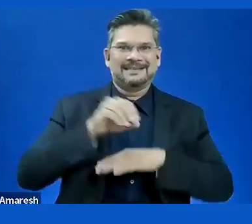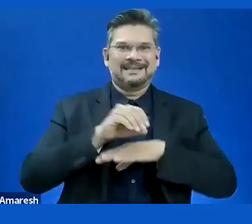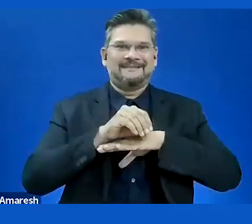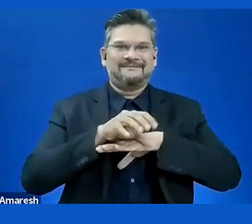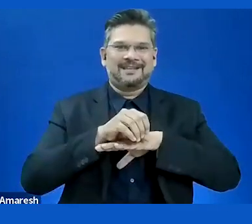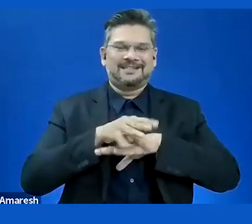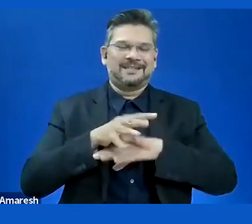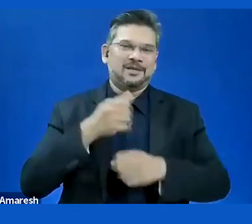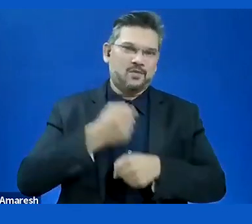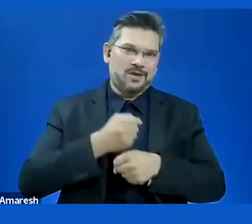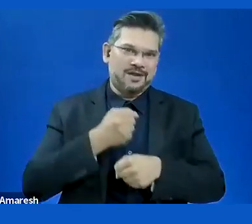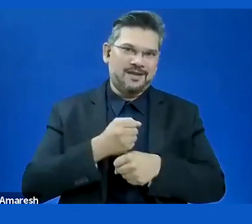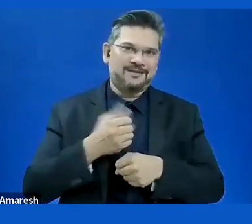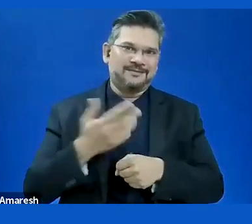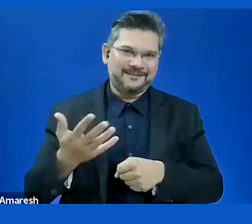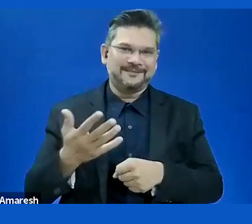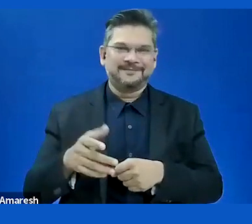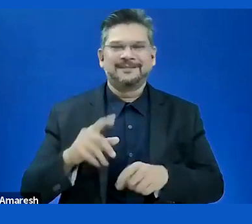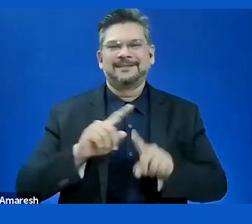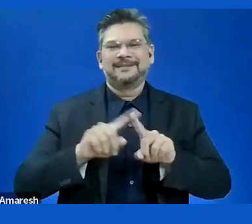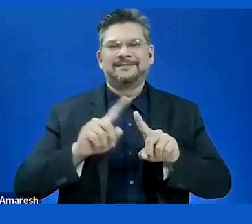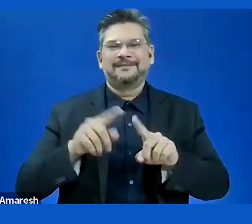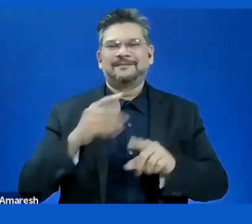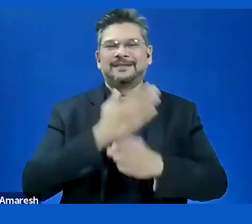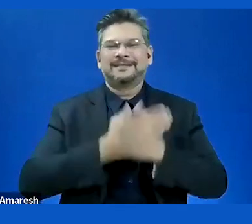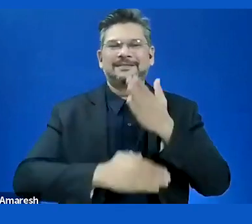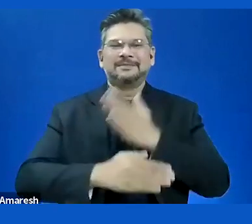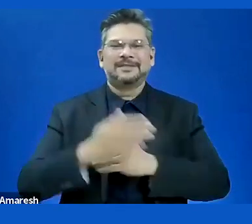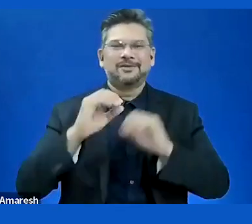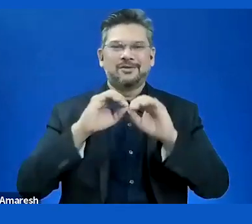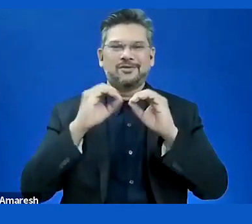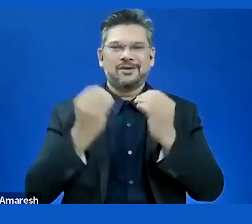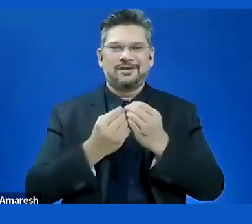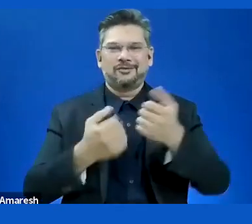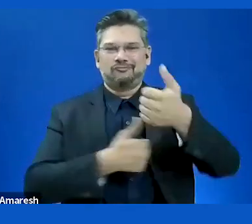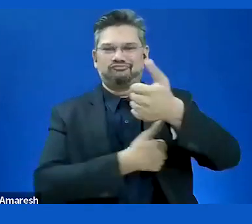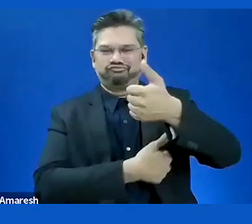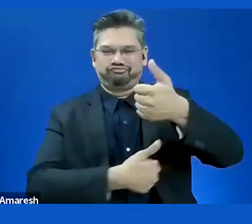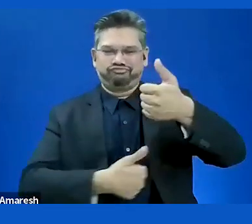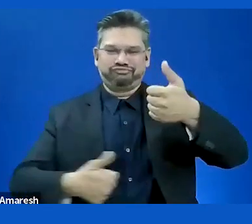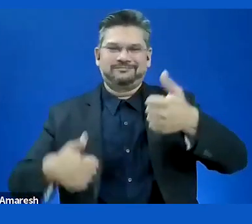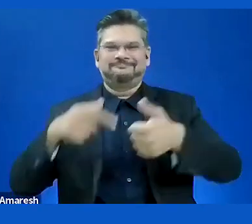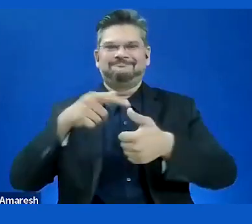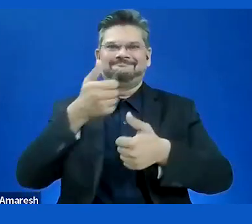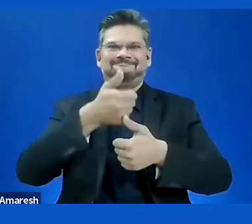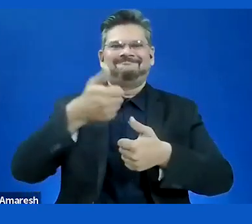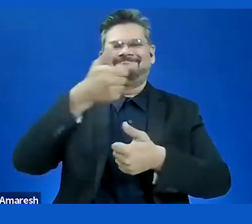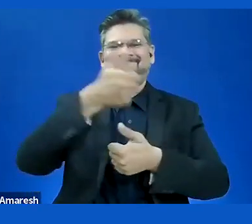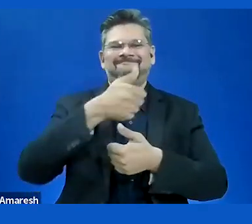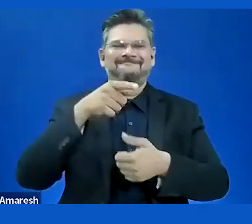organization of Norway and member of the Board of EDF and long list of other things he's doing.